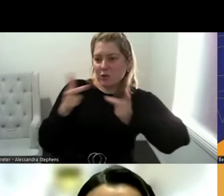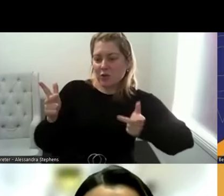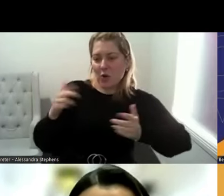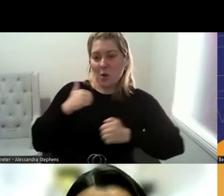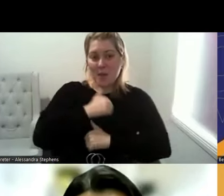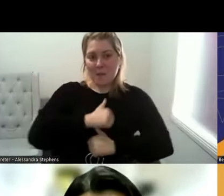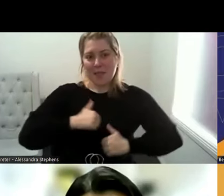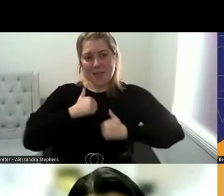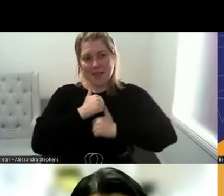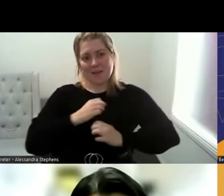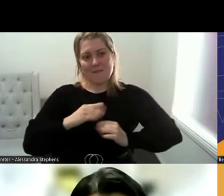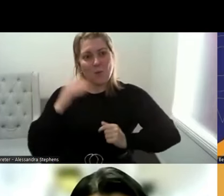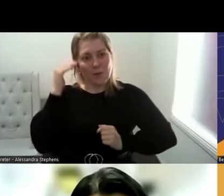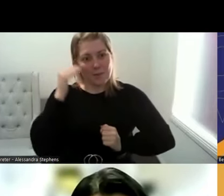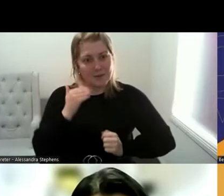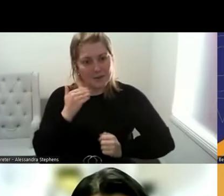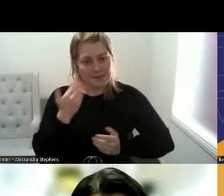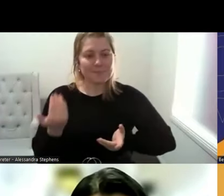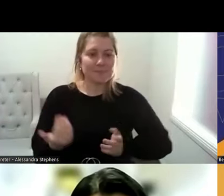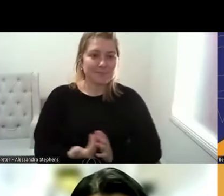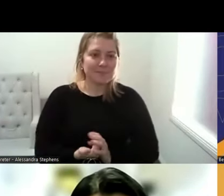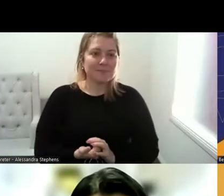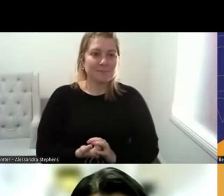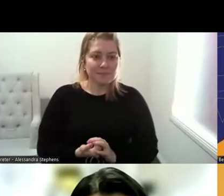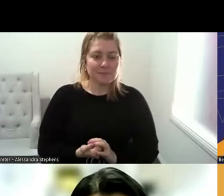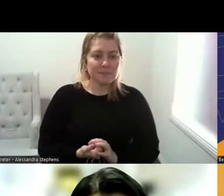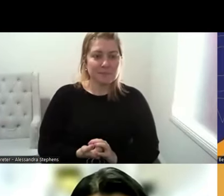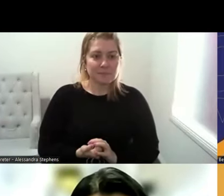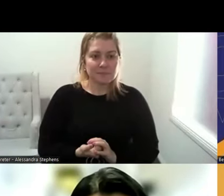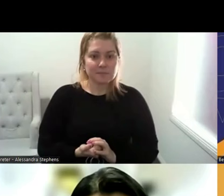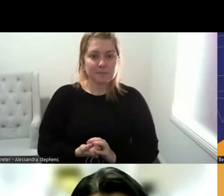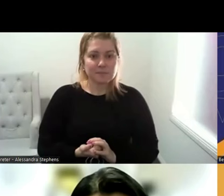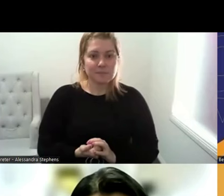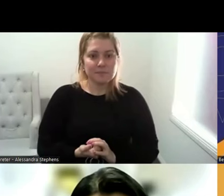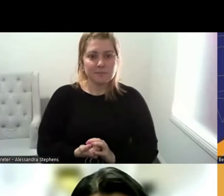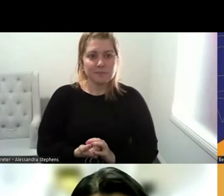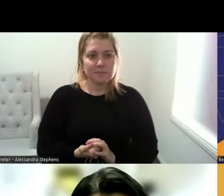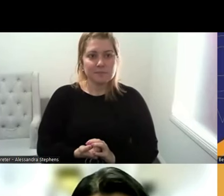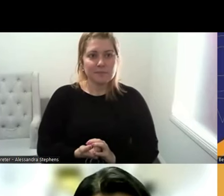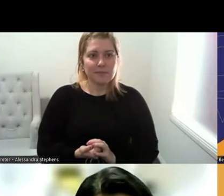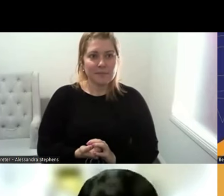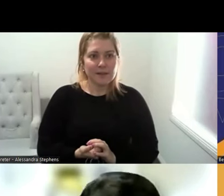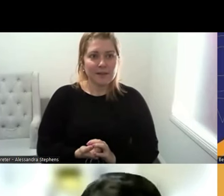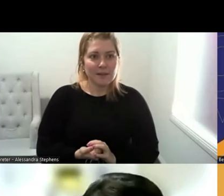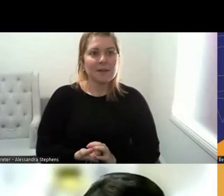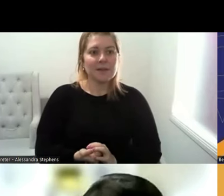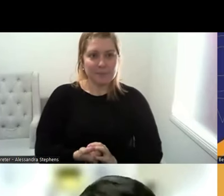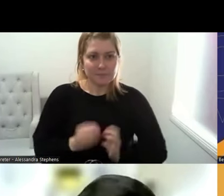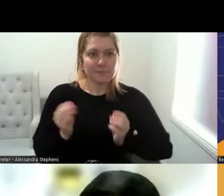you know, that a socialised or as women as such. yeah, I would like to pass it over.